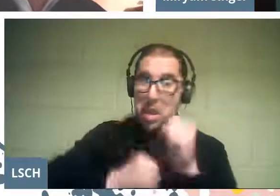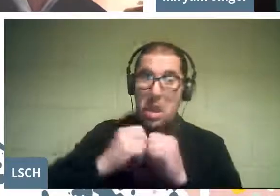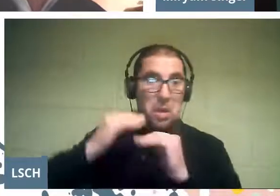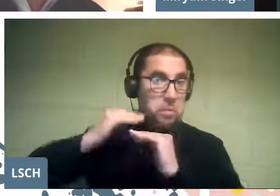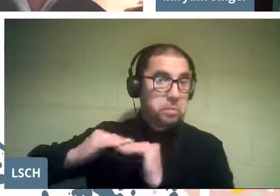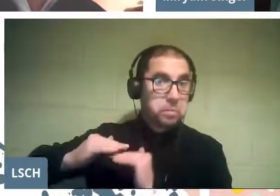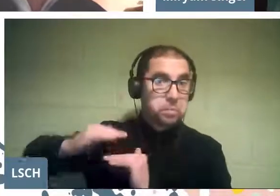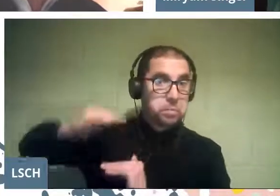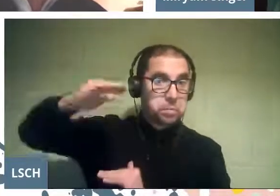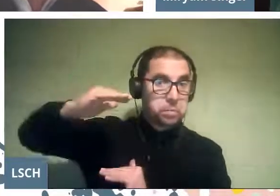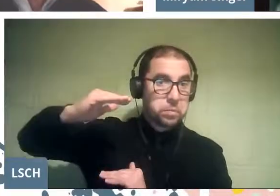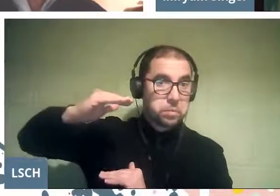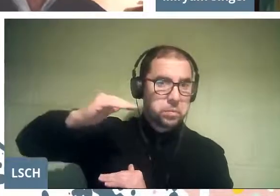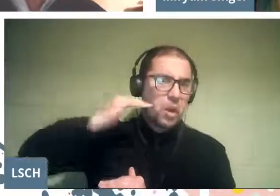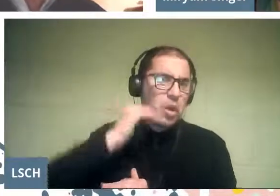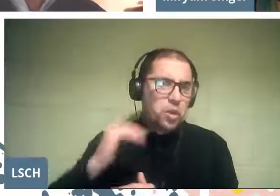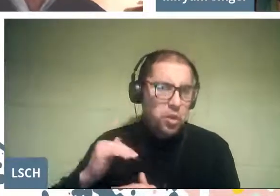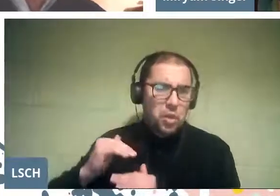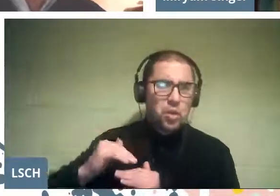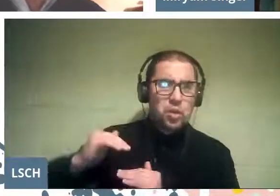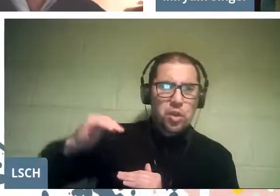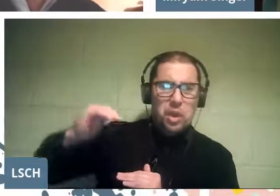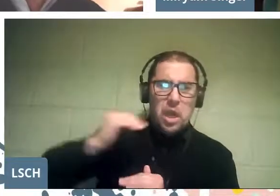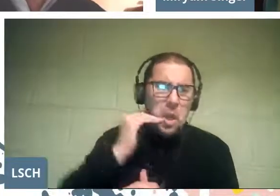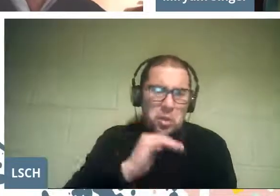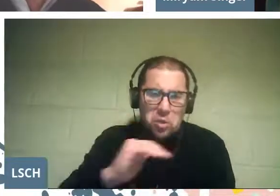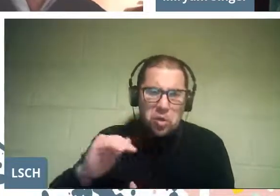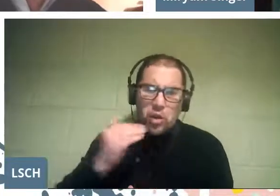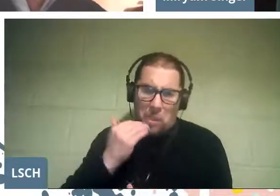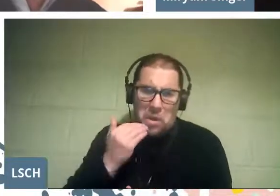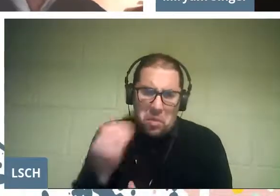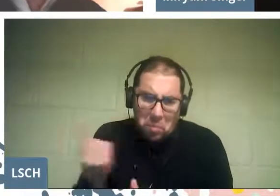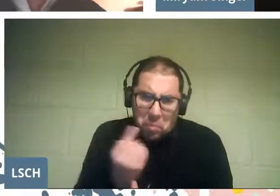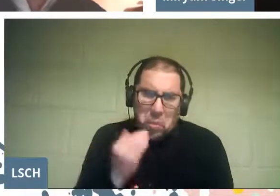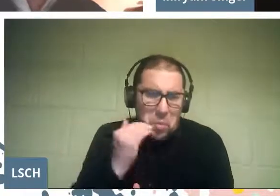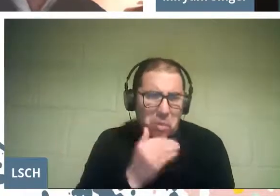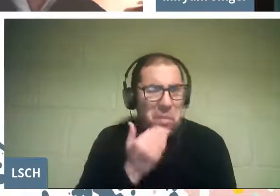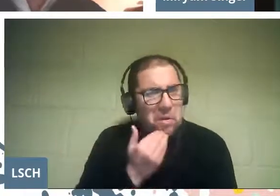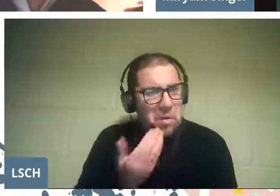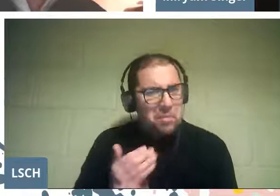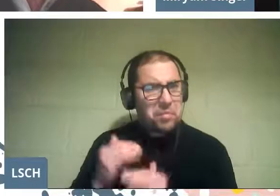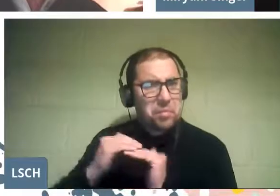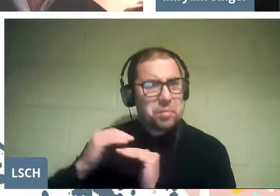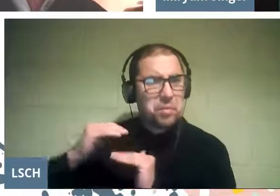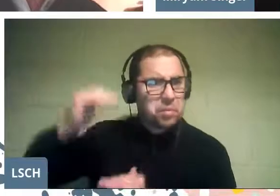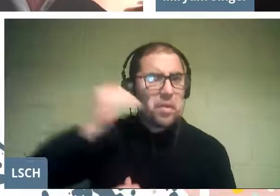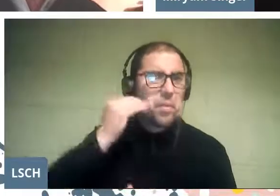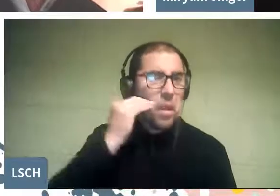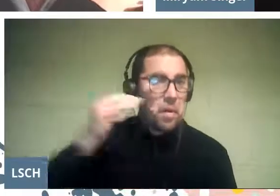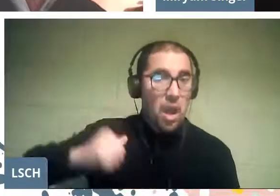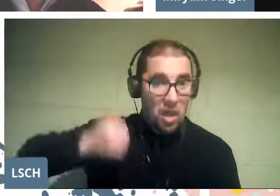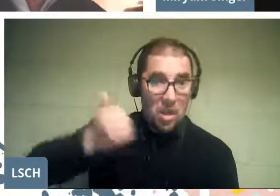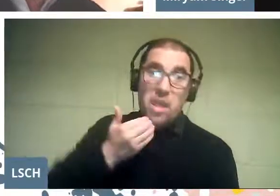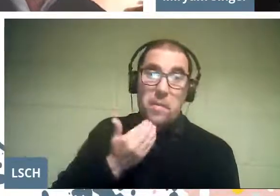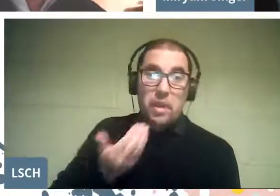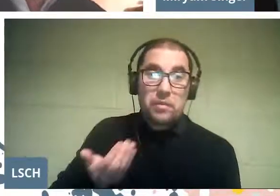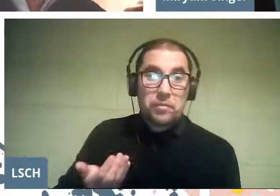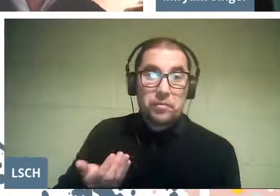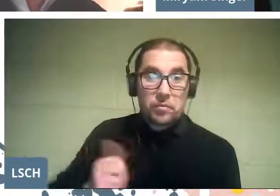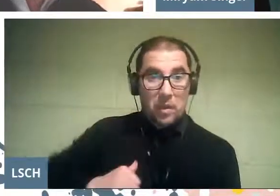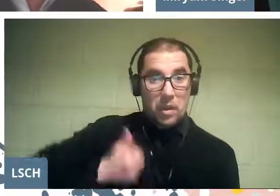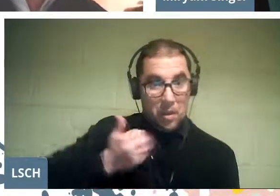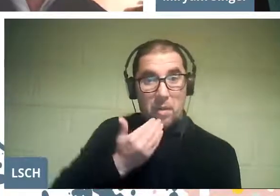pre-pubescent, really small children, too, and pubertal, adolescent,